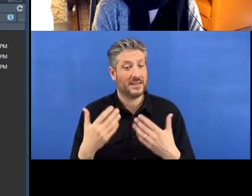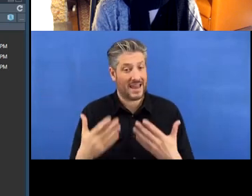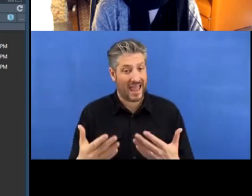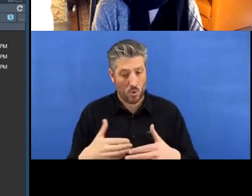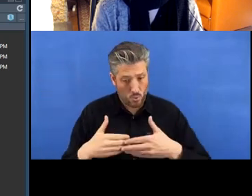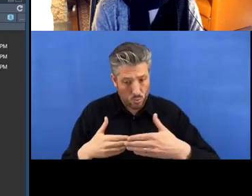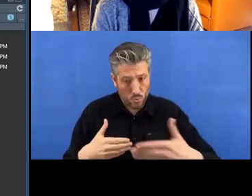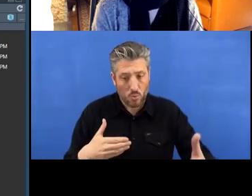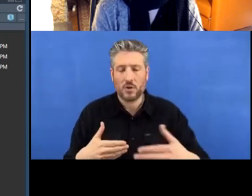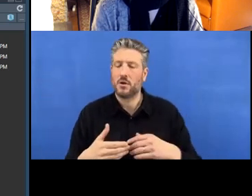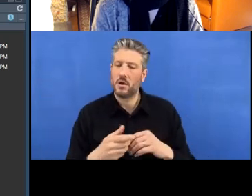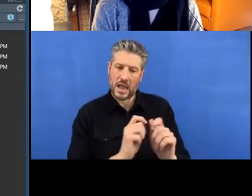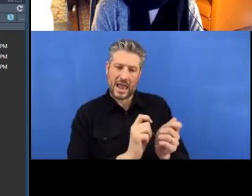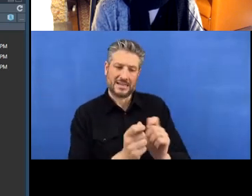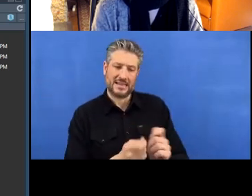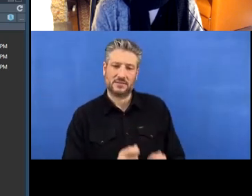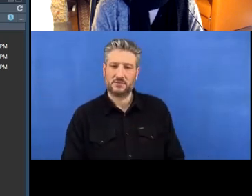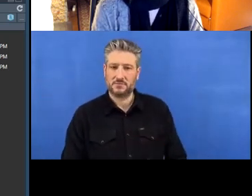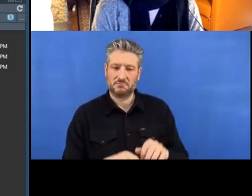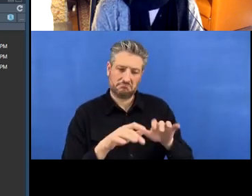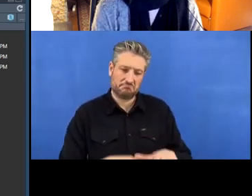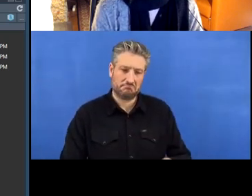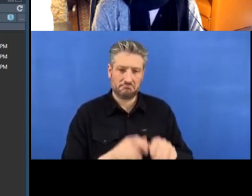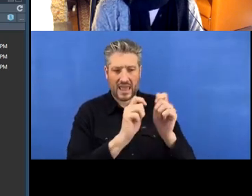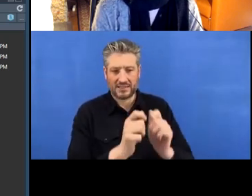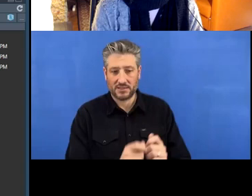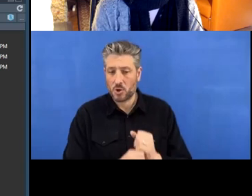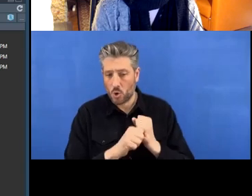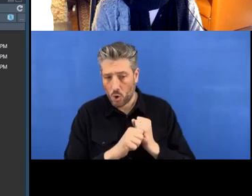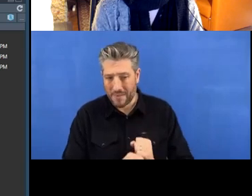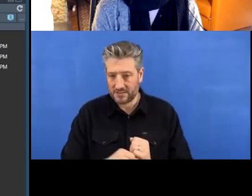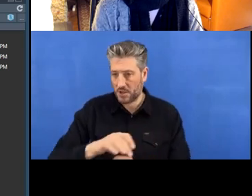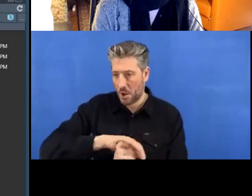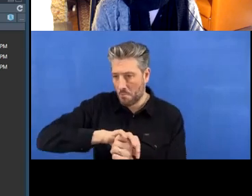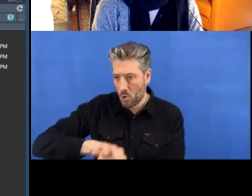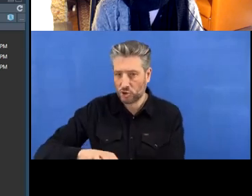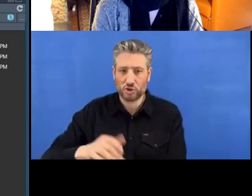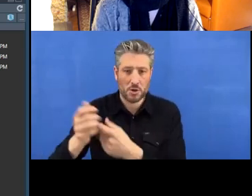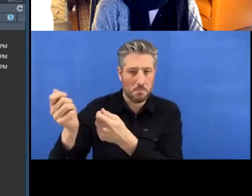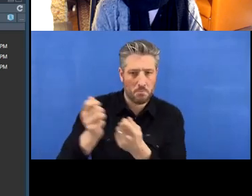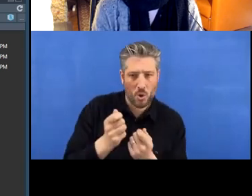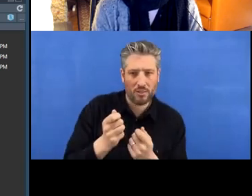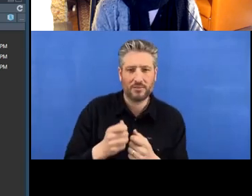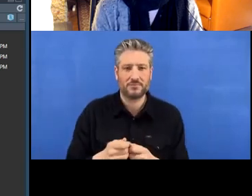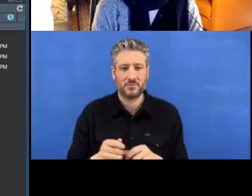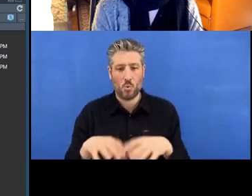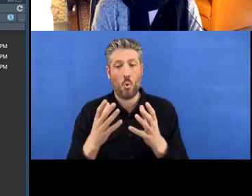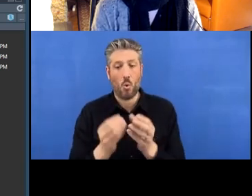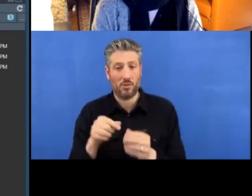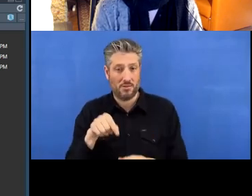and then commit and push and pull within R. So I'll just do that quickly, just